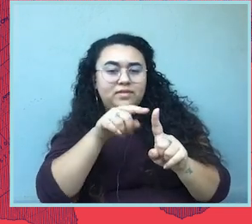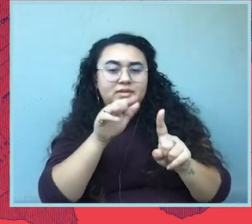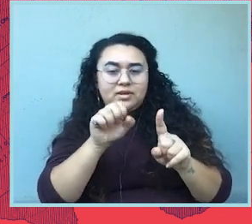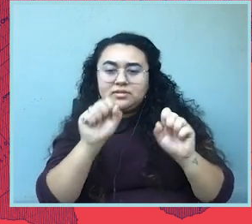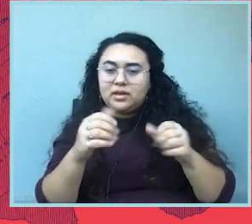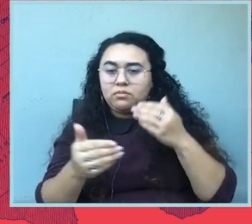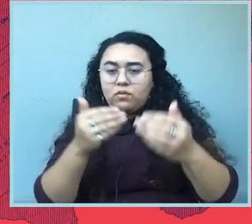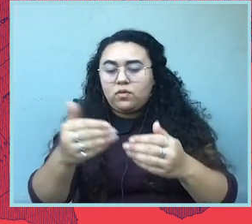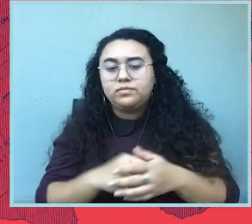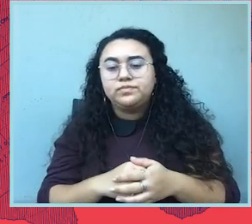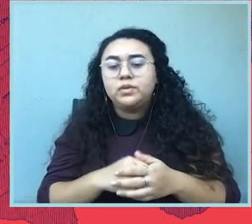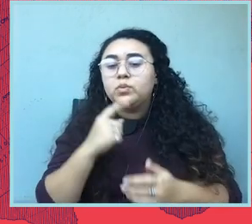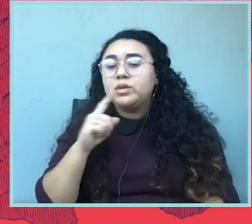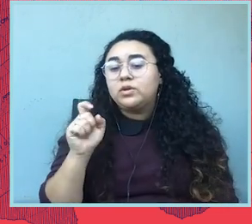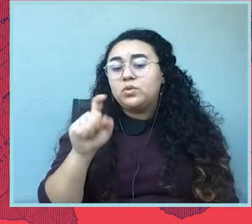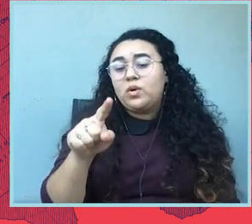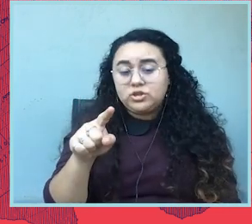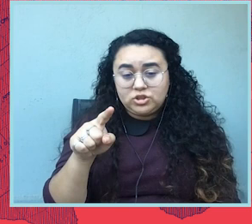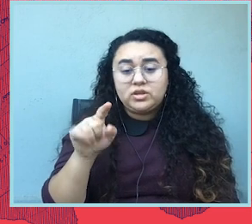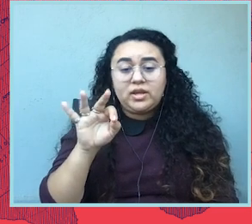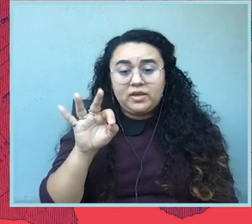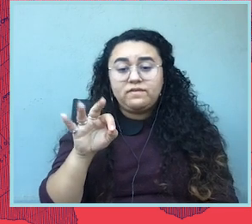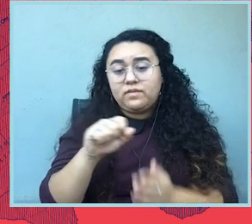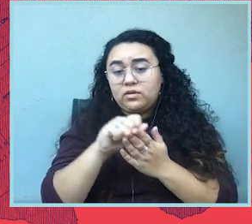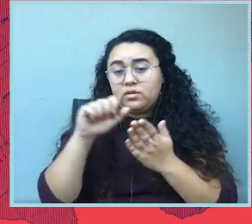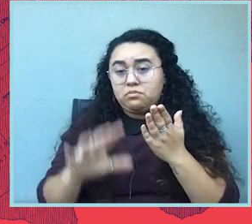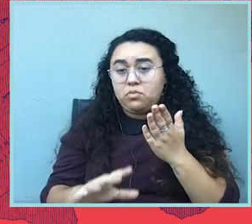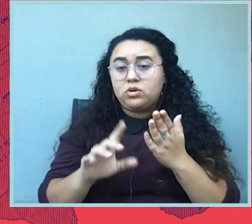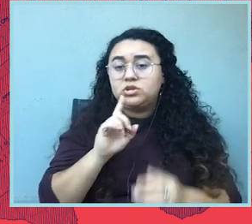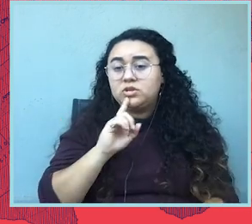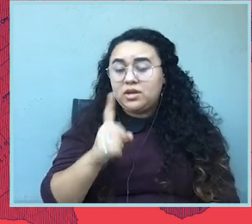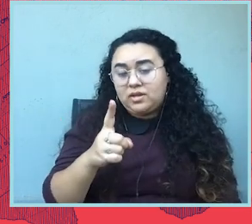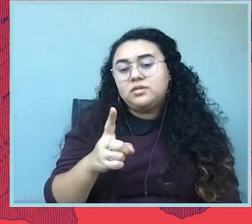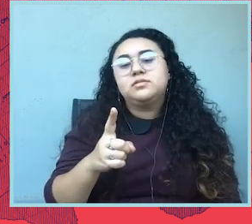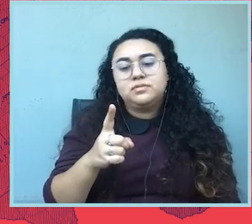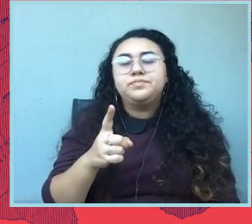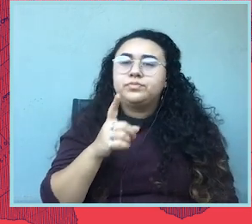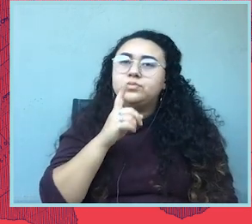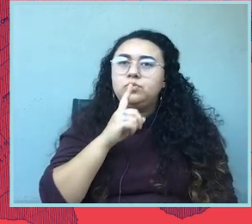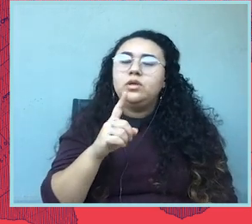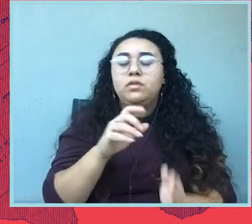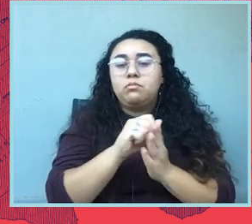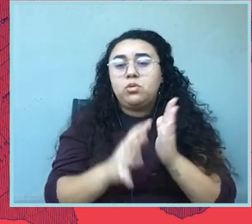So, the question about whether the abortion ban is unconstitutional or whether Roe versus